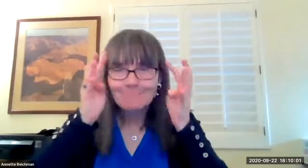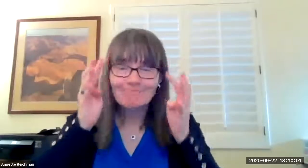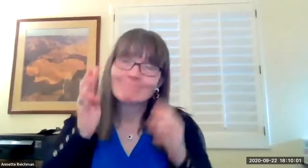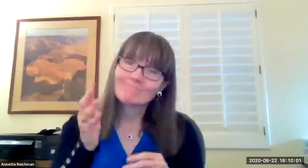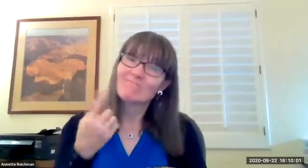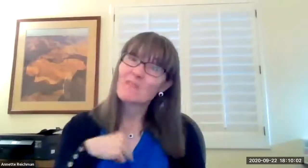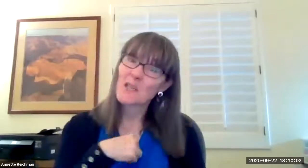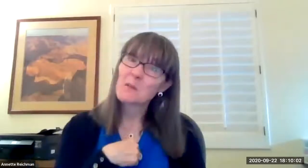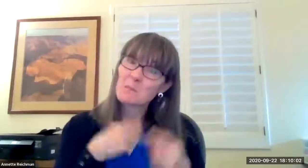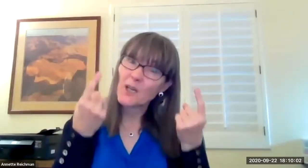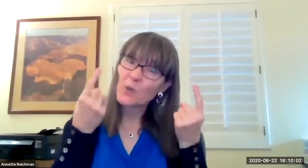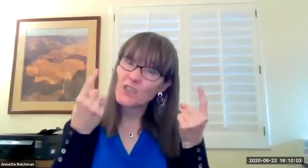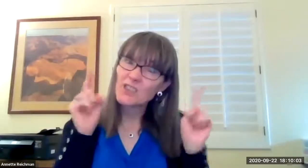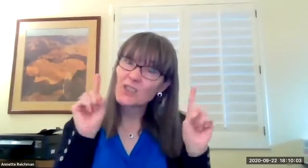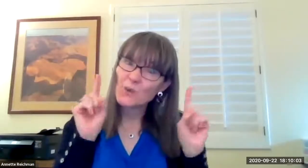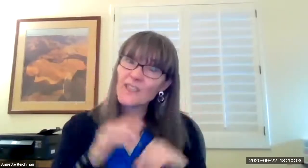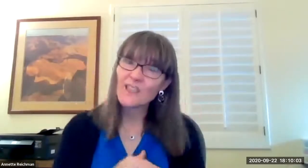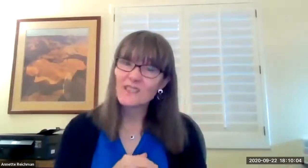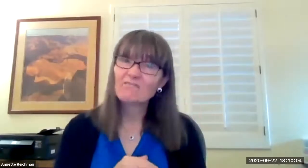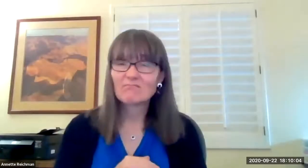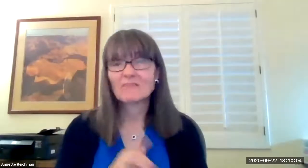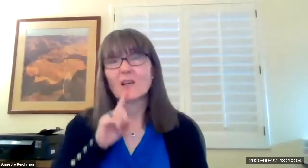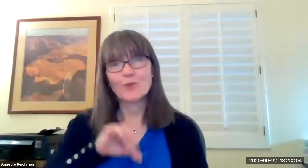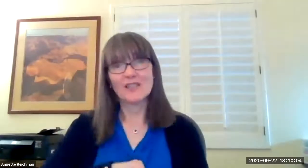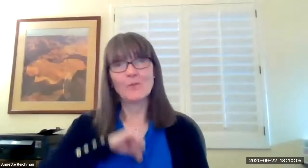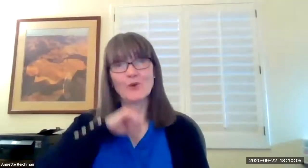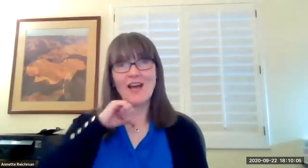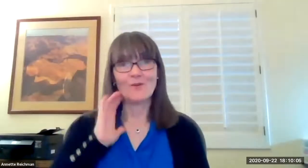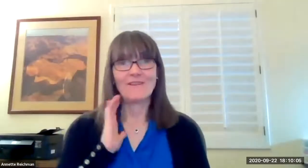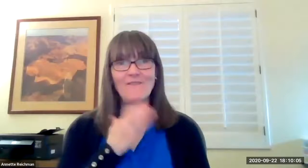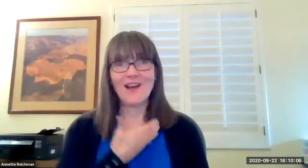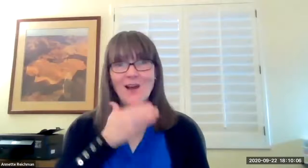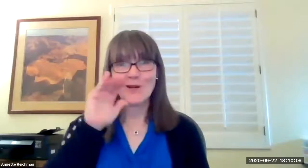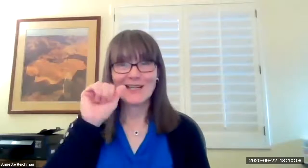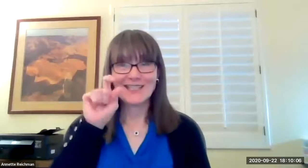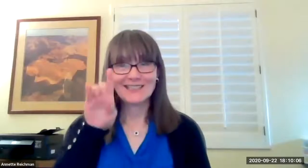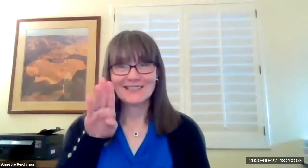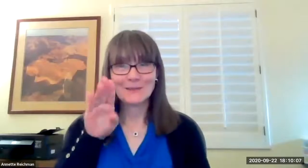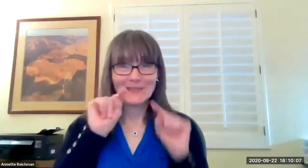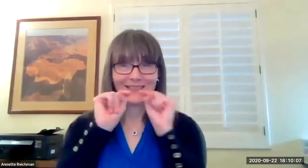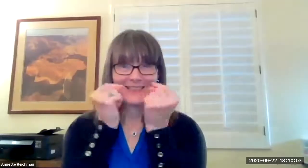we've been able to problem solve and be innovative